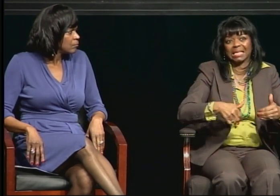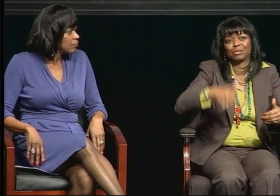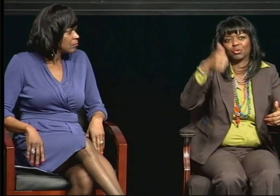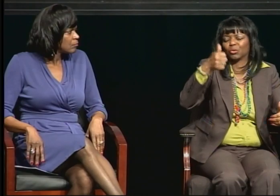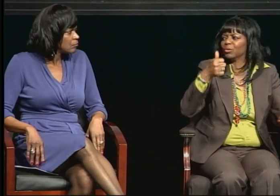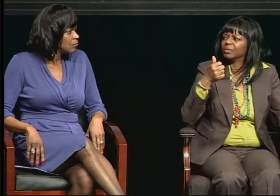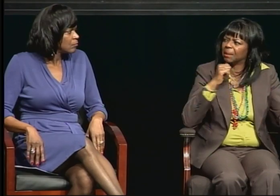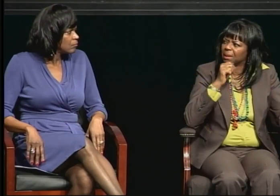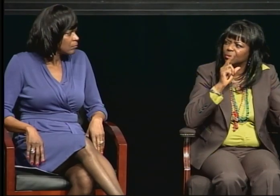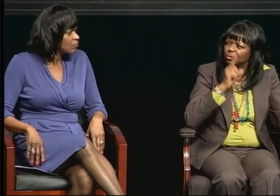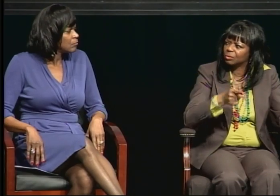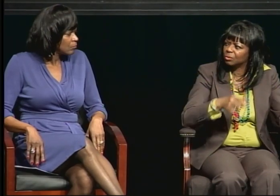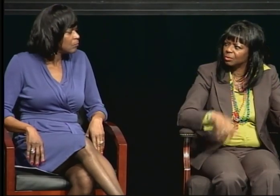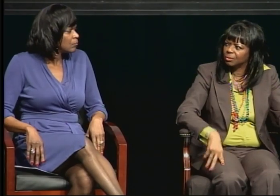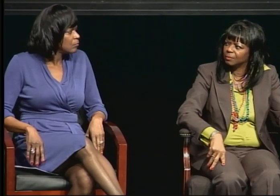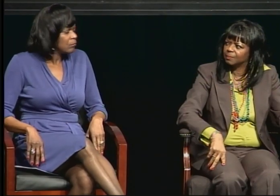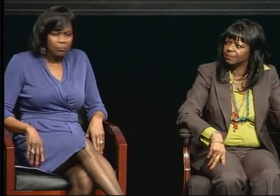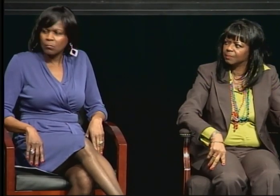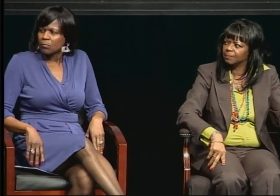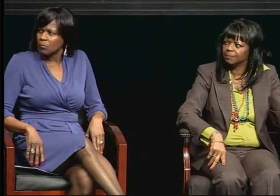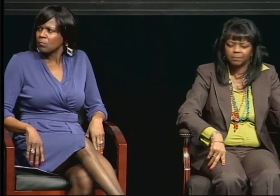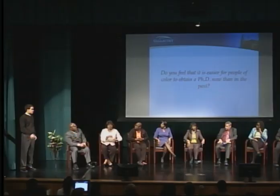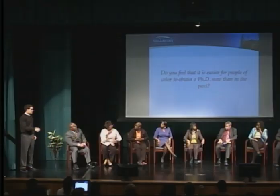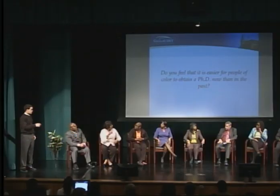And then thinking also about the relationship of the support system.